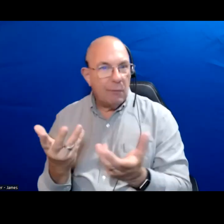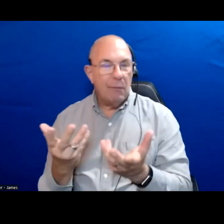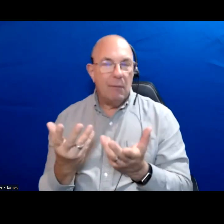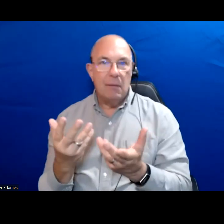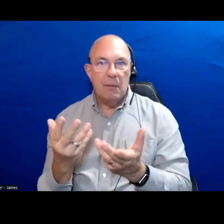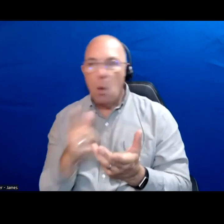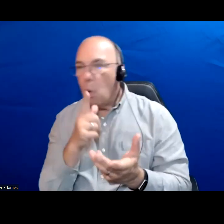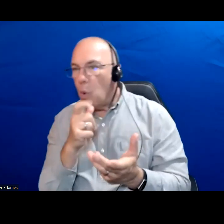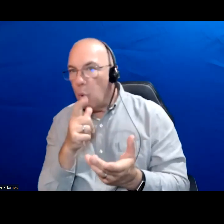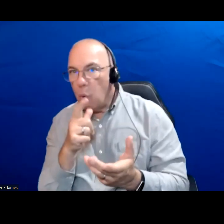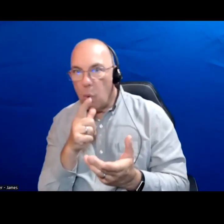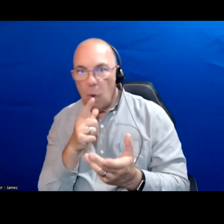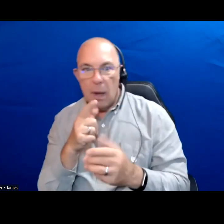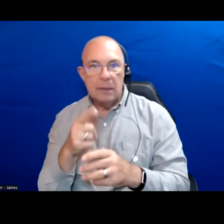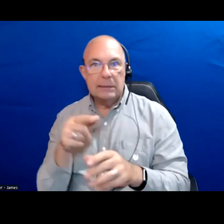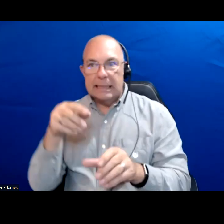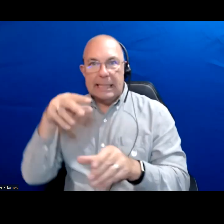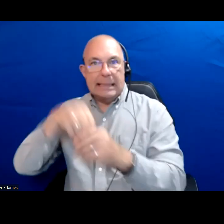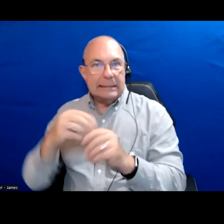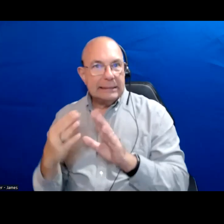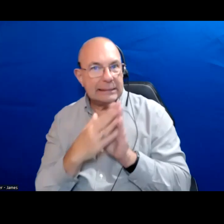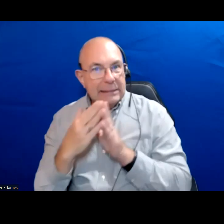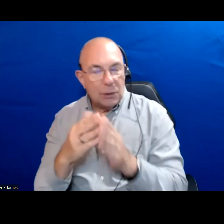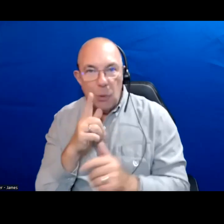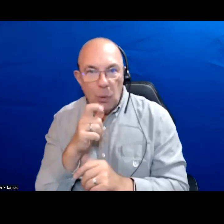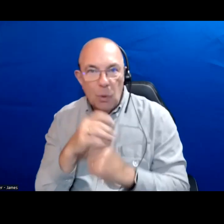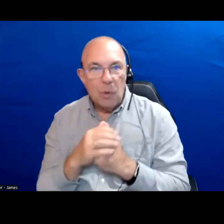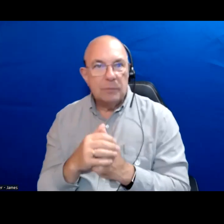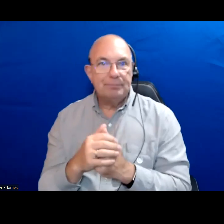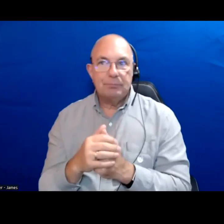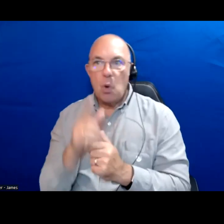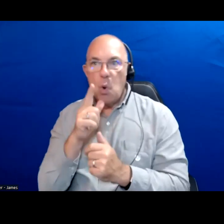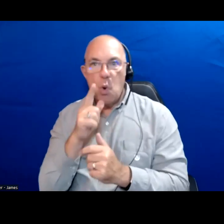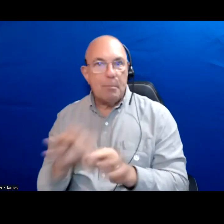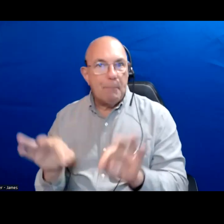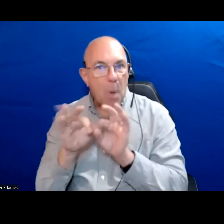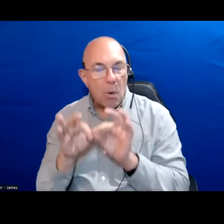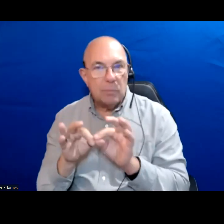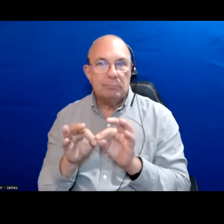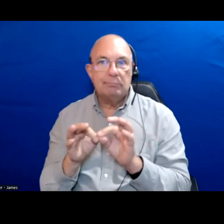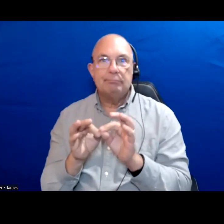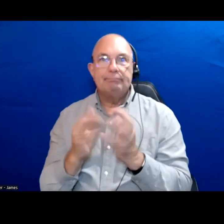Who are the people that make up the city? Who is important and whose interests should be heard?